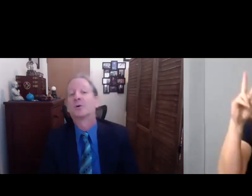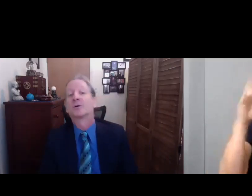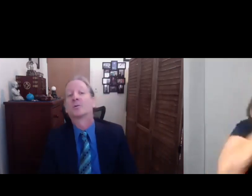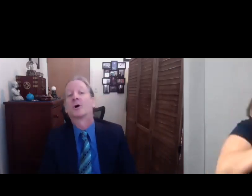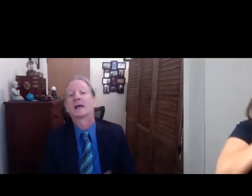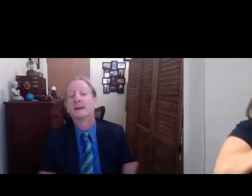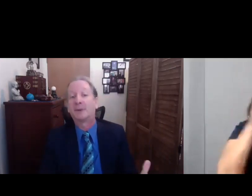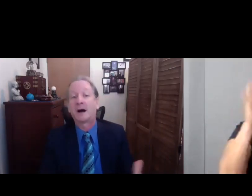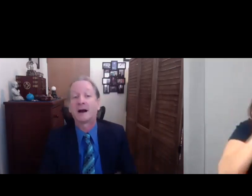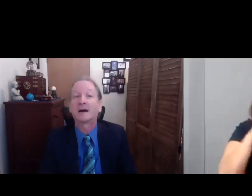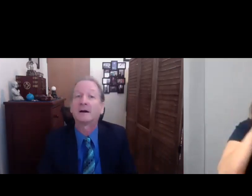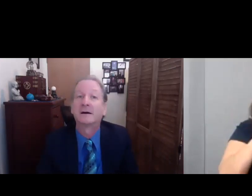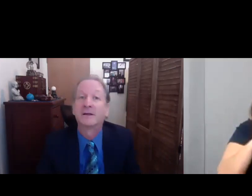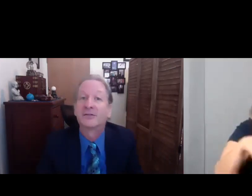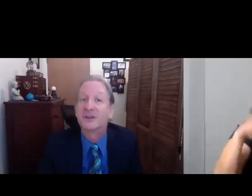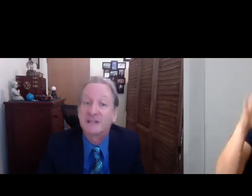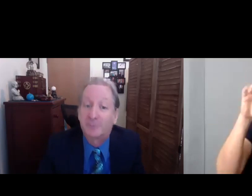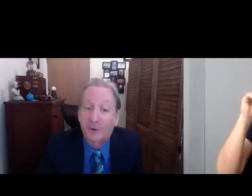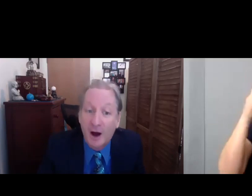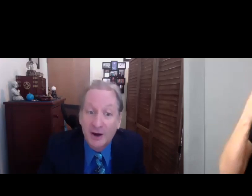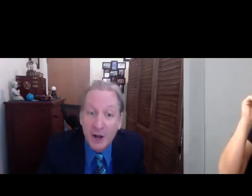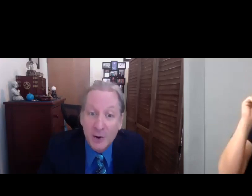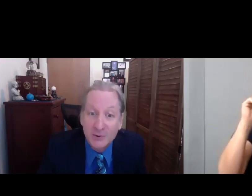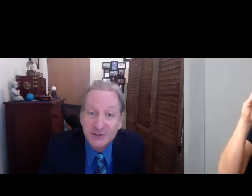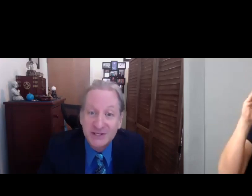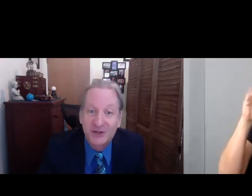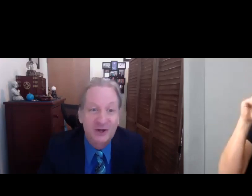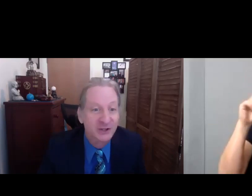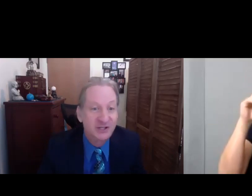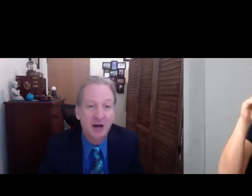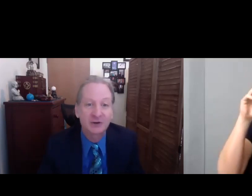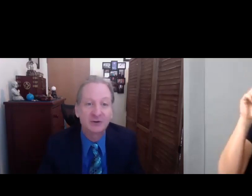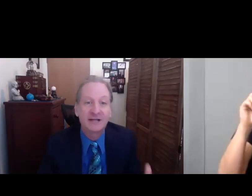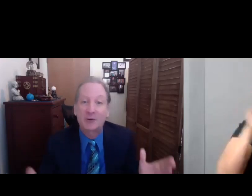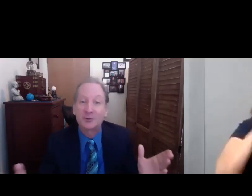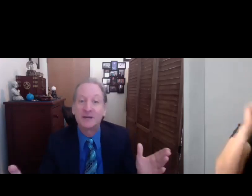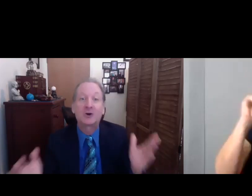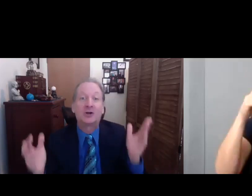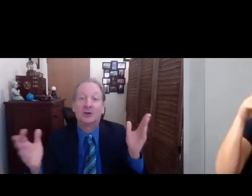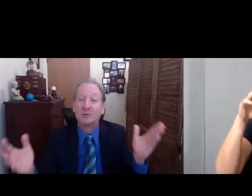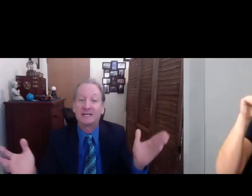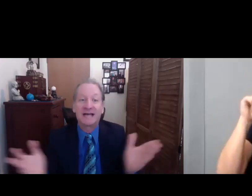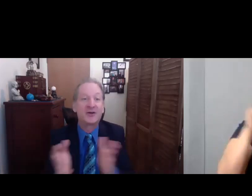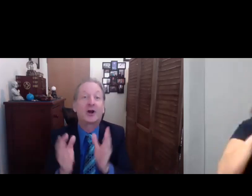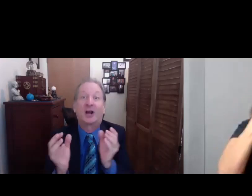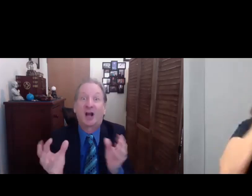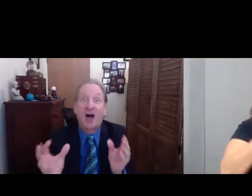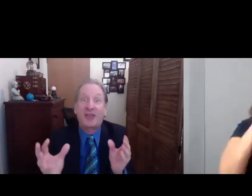Boardwalk Empire, The Sopranos, The Good Doctor, Loudermilk, Alone